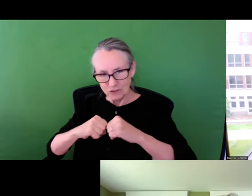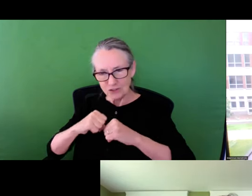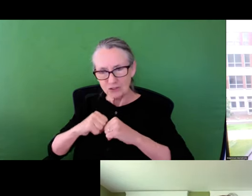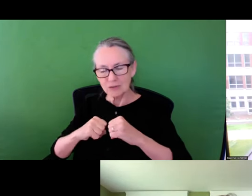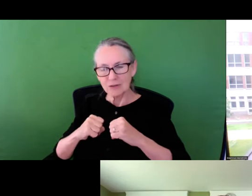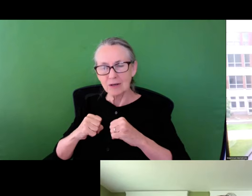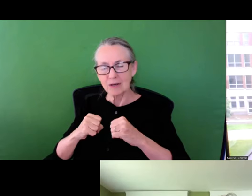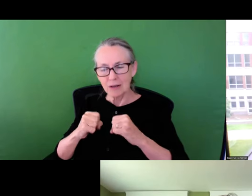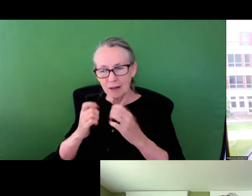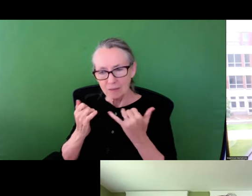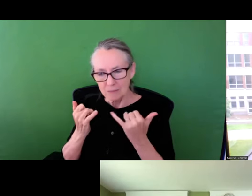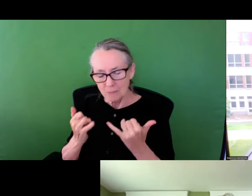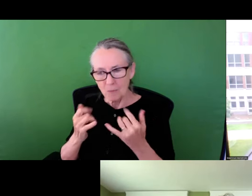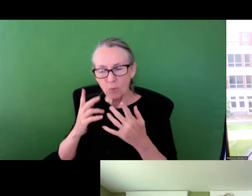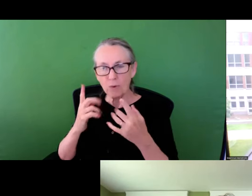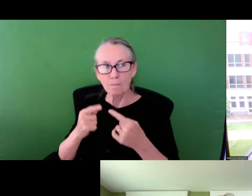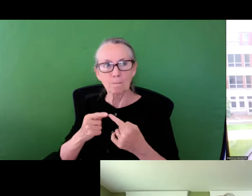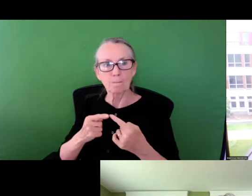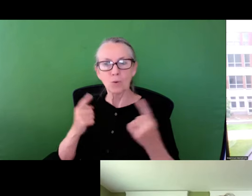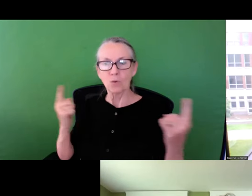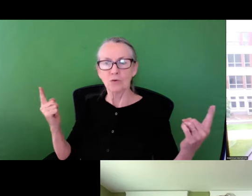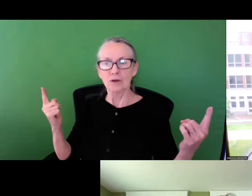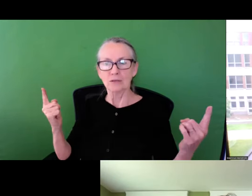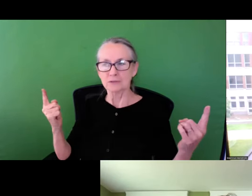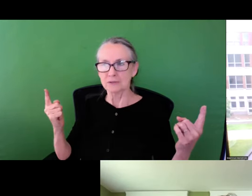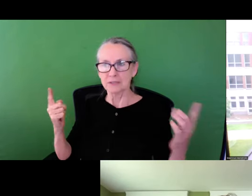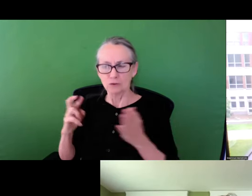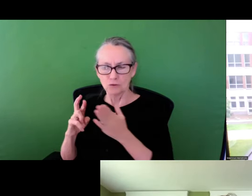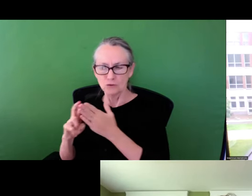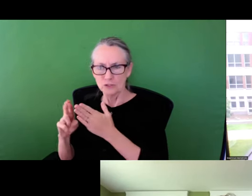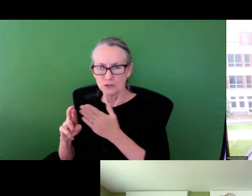infrastructure at the moment is that we are sort of polarized